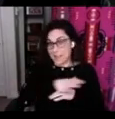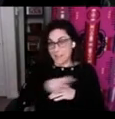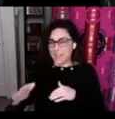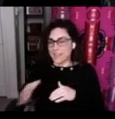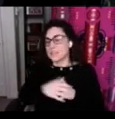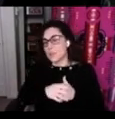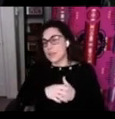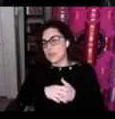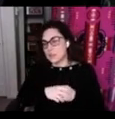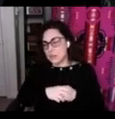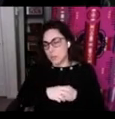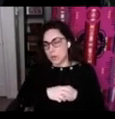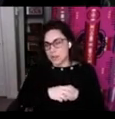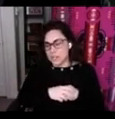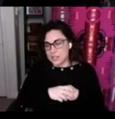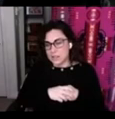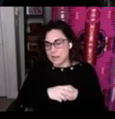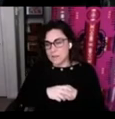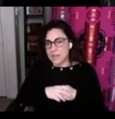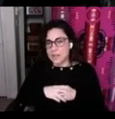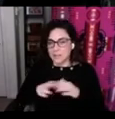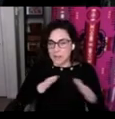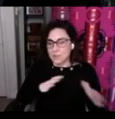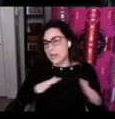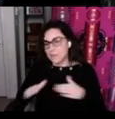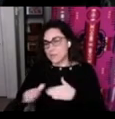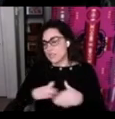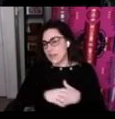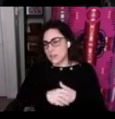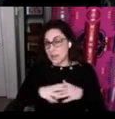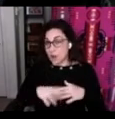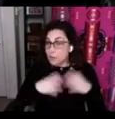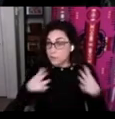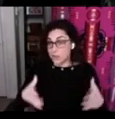wine and so we need to be more conscious of the language efforts and all of turtle